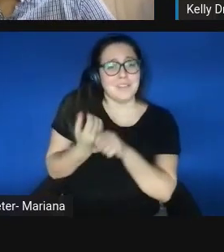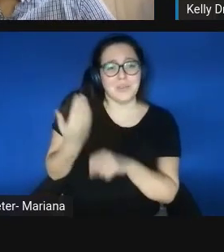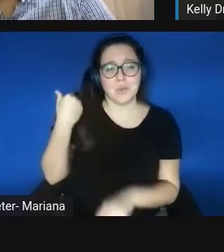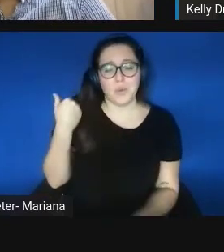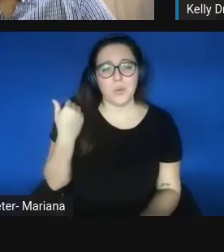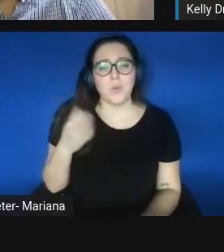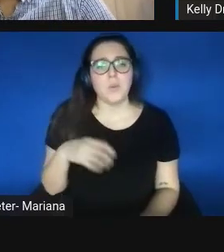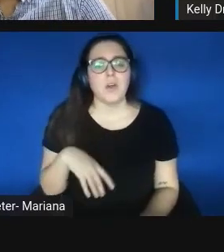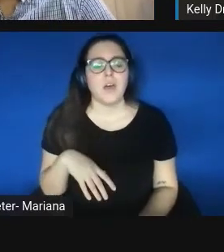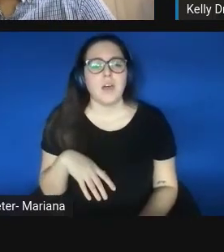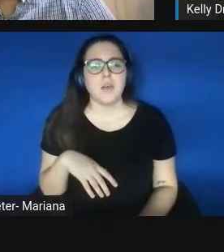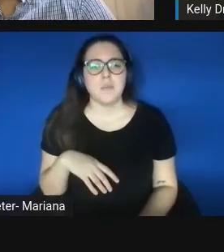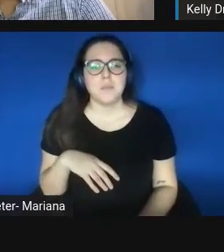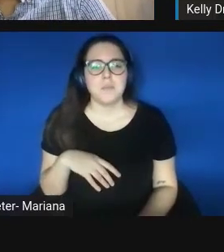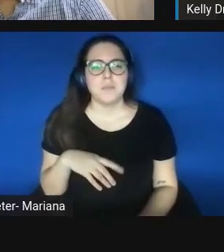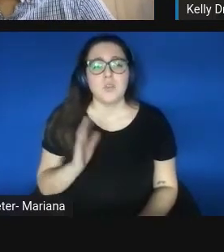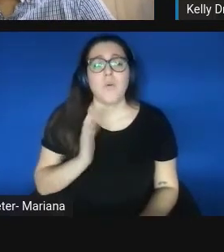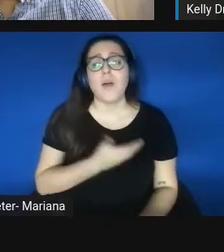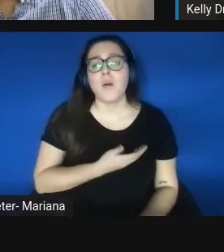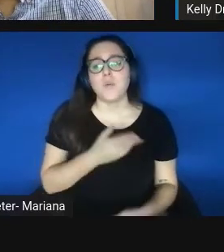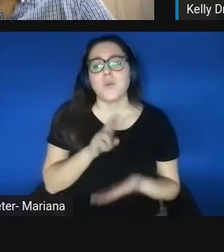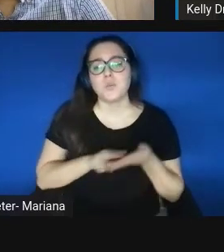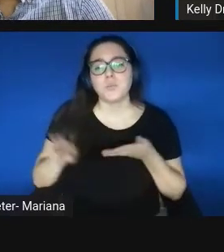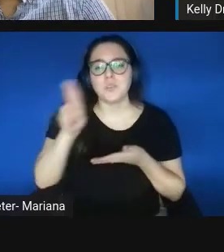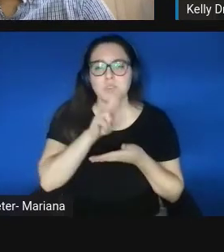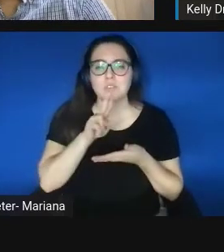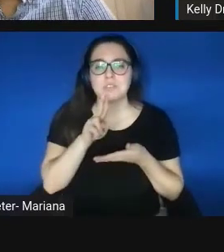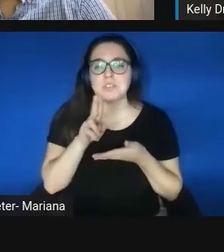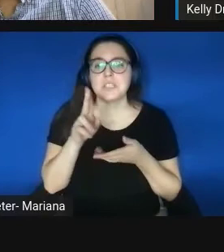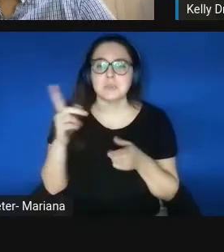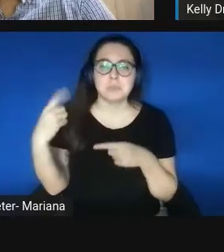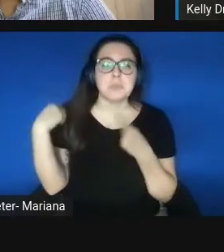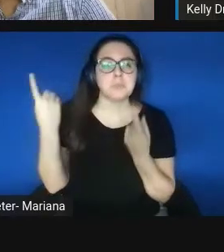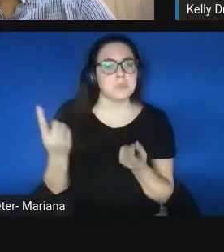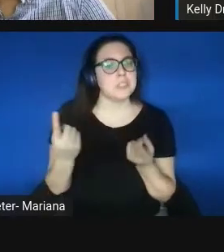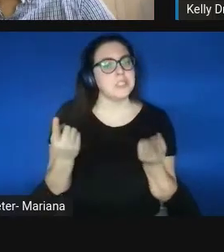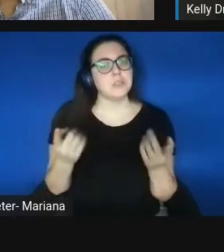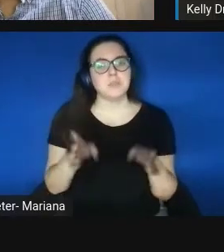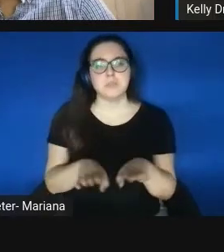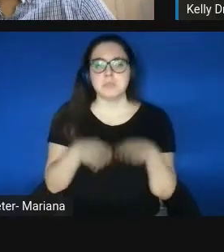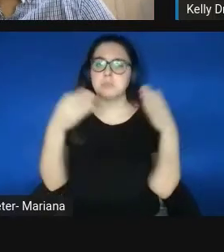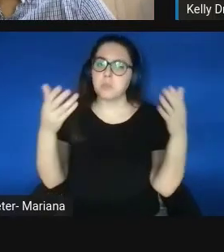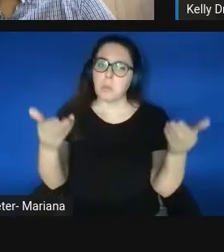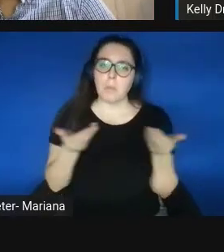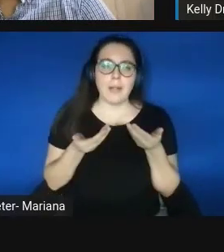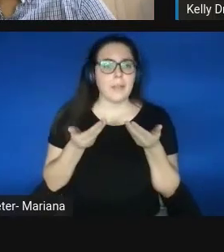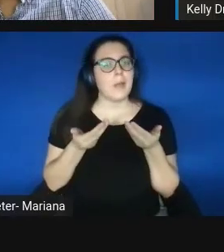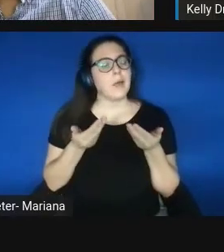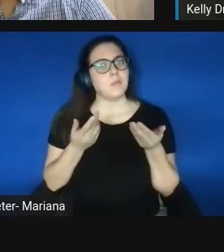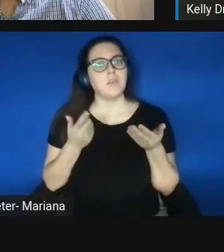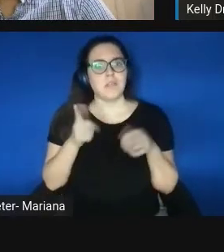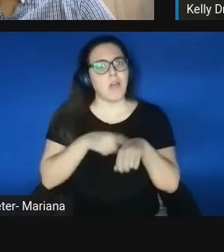And so our university has been very open, again taking a lot of time to get there, but very open